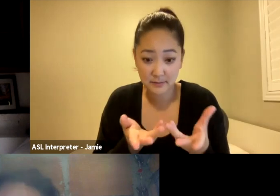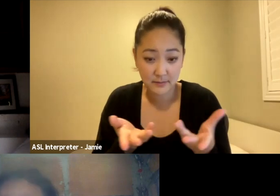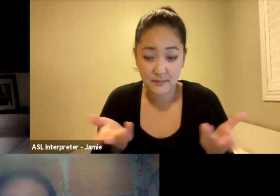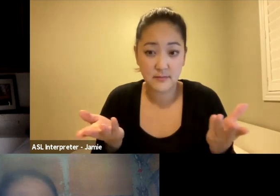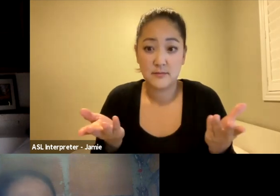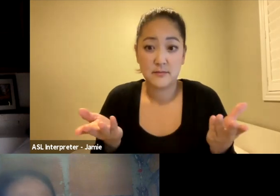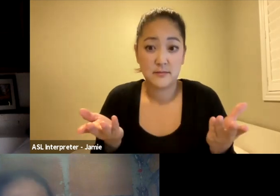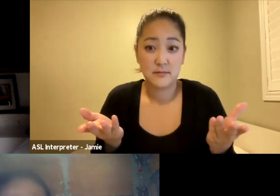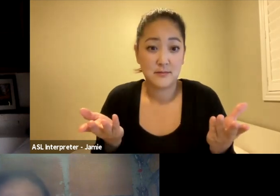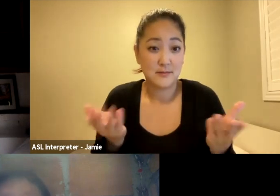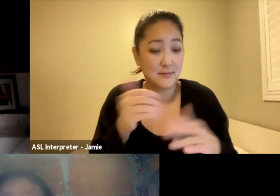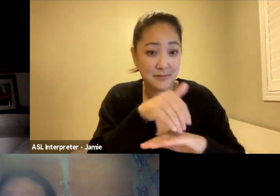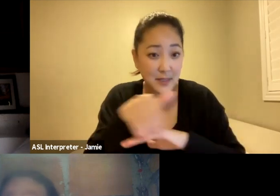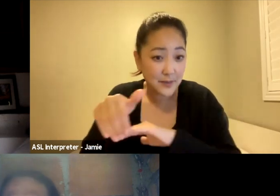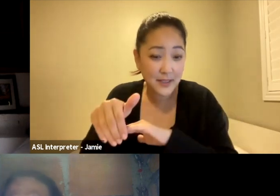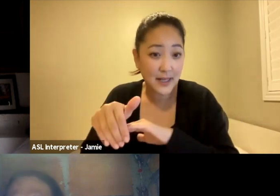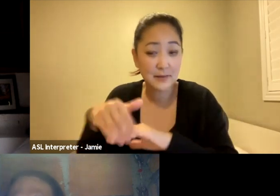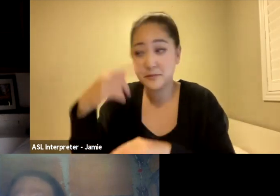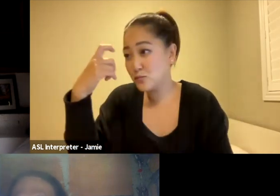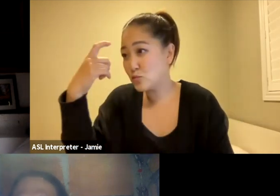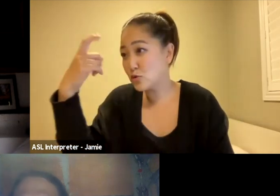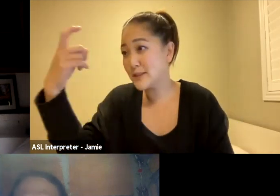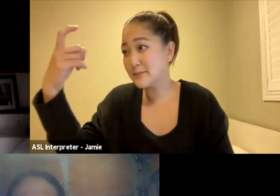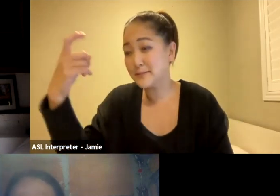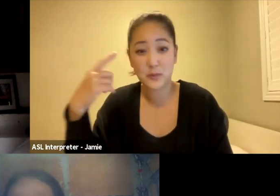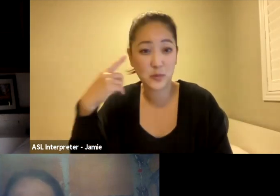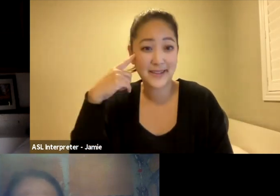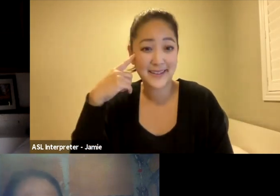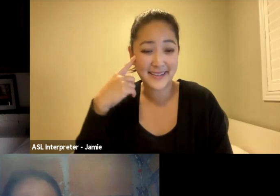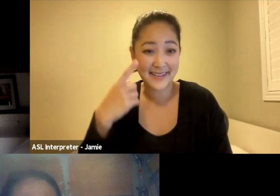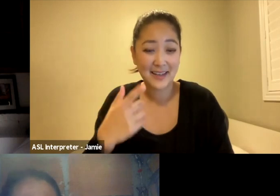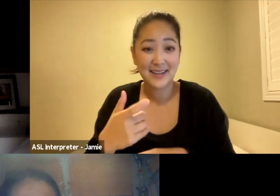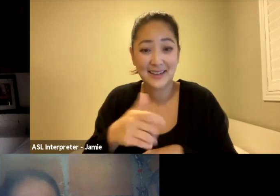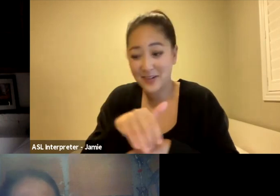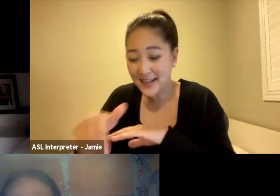every night we go to sleep. We go to bed, we go to another place